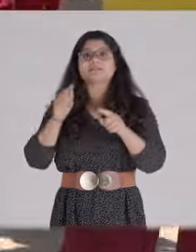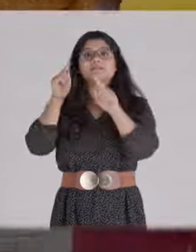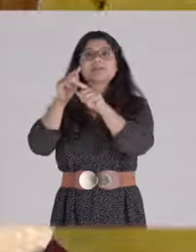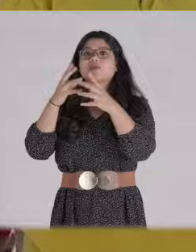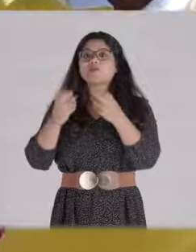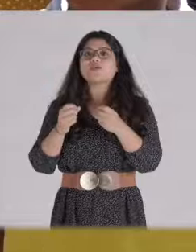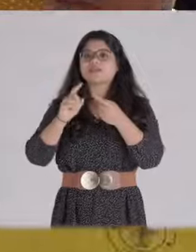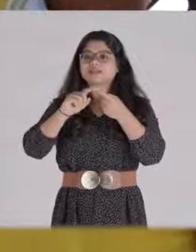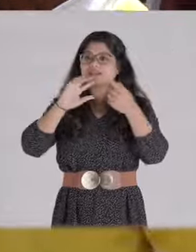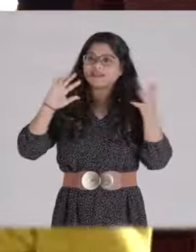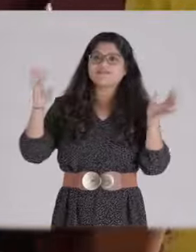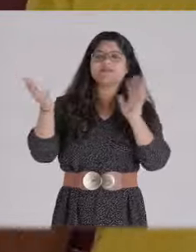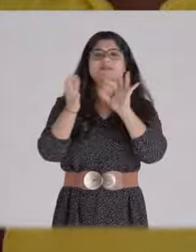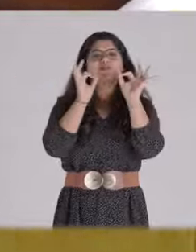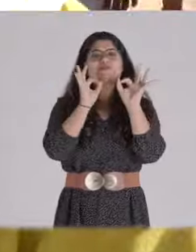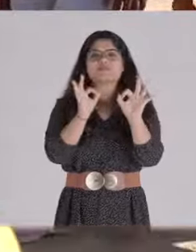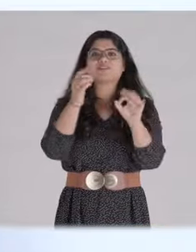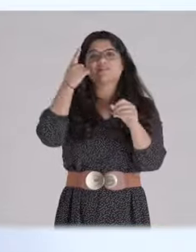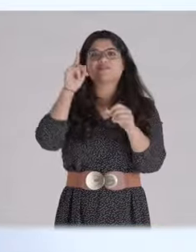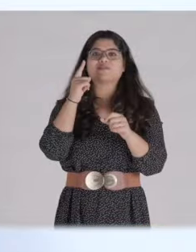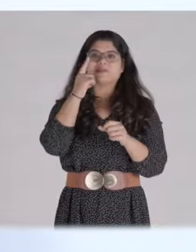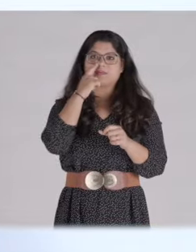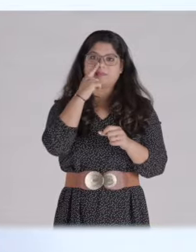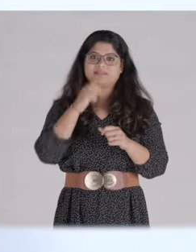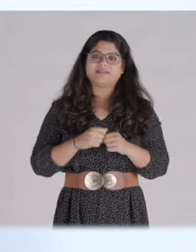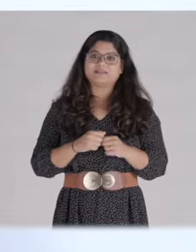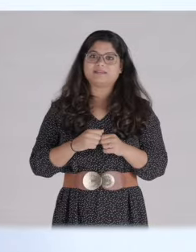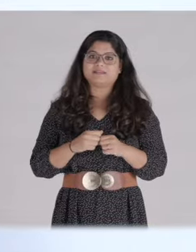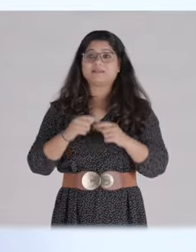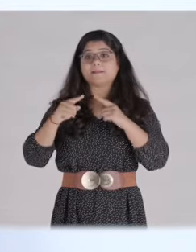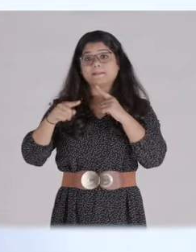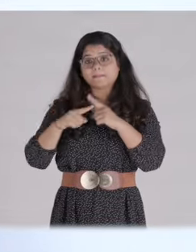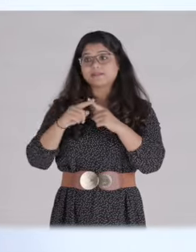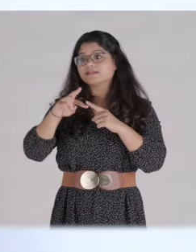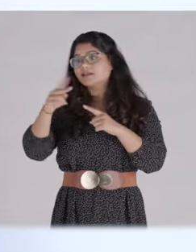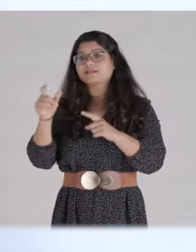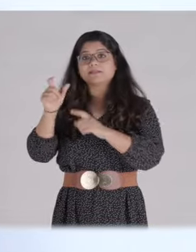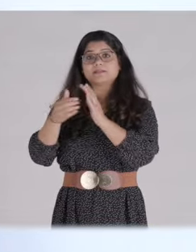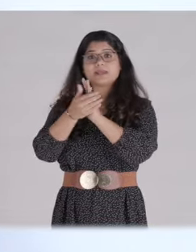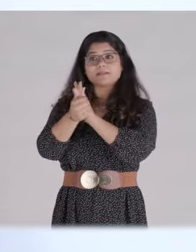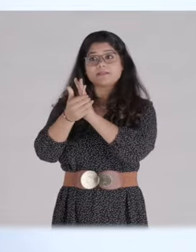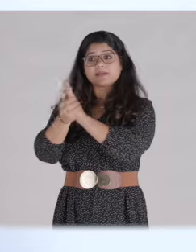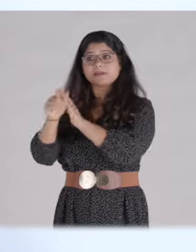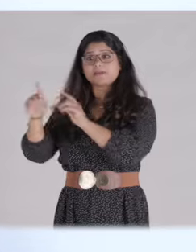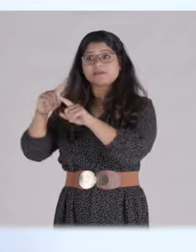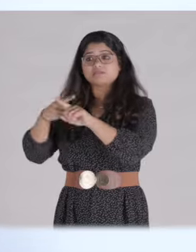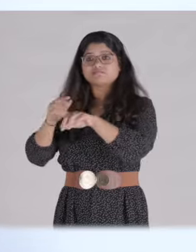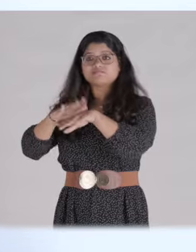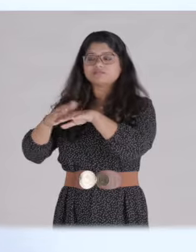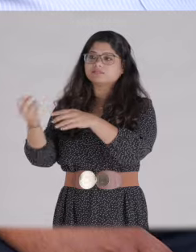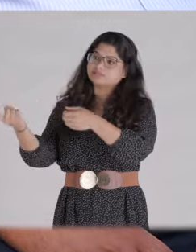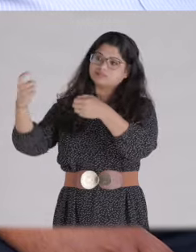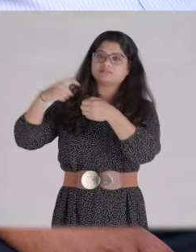that is an enabling environment for them. [That] is the second piece we are doing and we are bringing experts and specialists in on that front also.